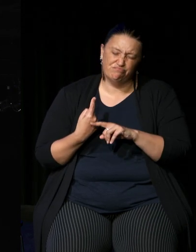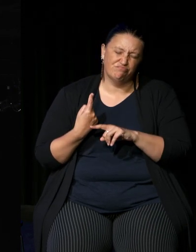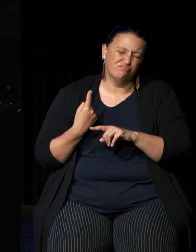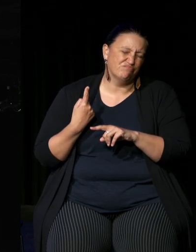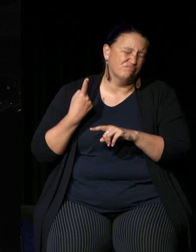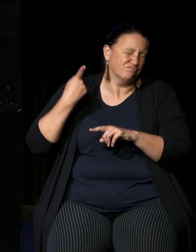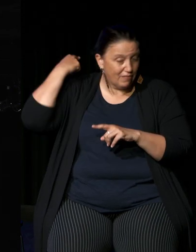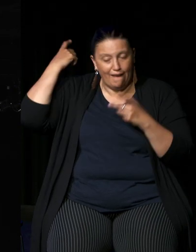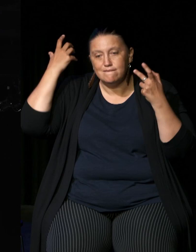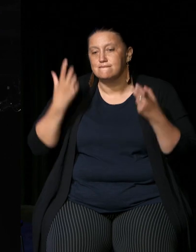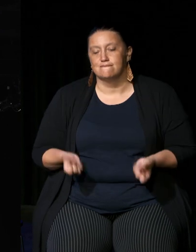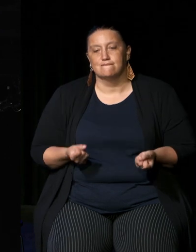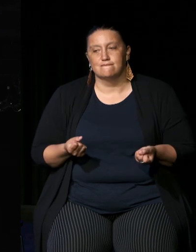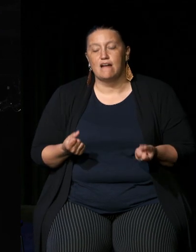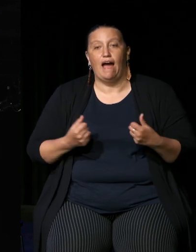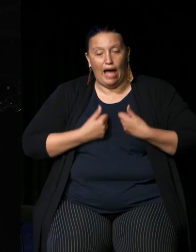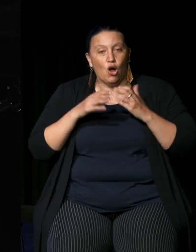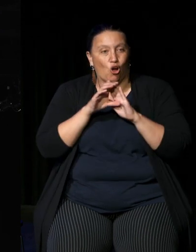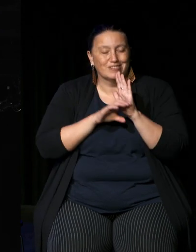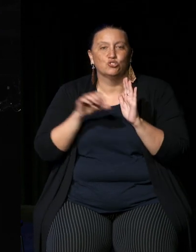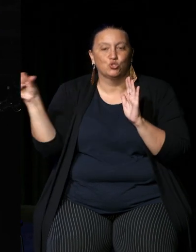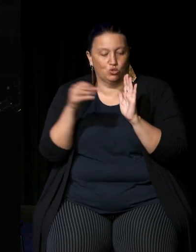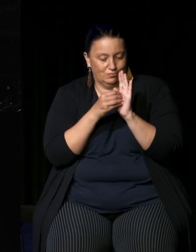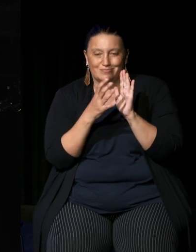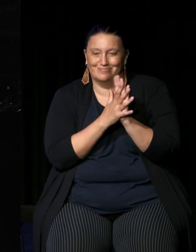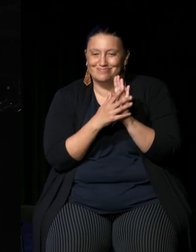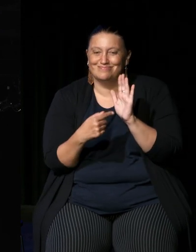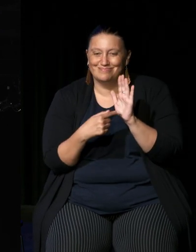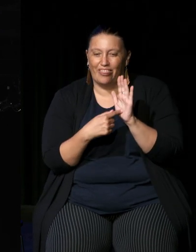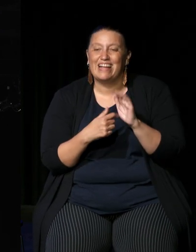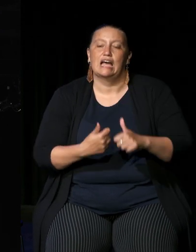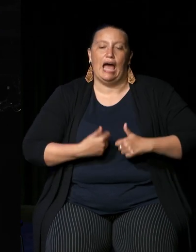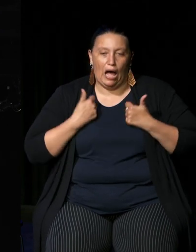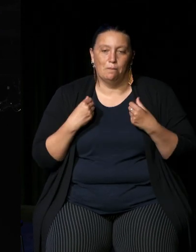reflect that and that is the business that's our business to resolve so yes